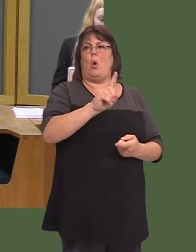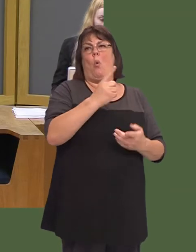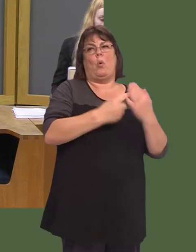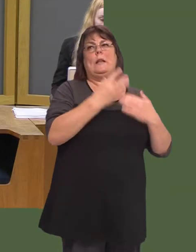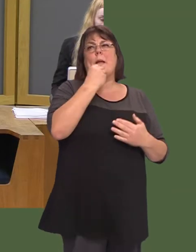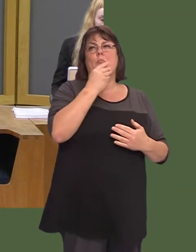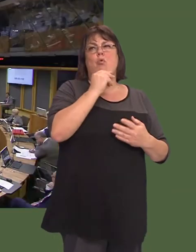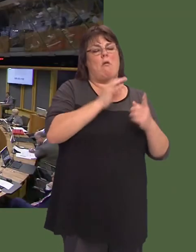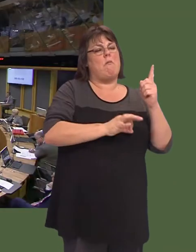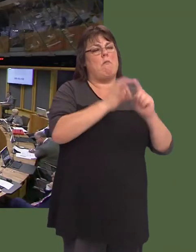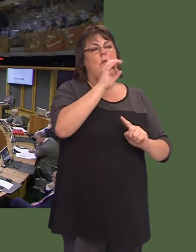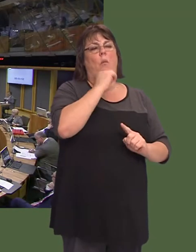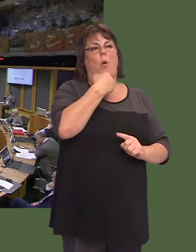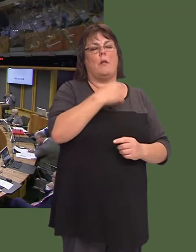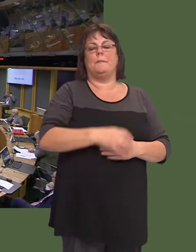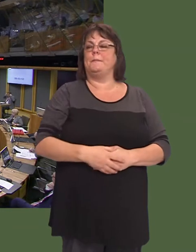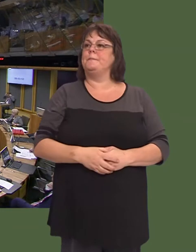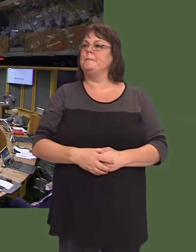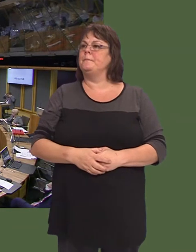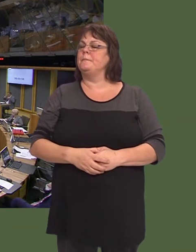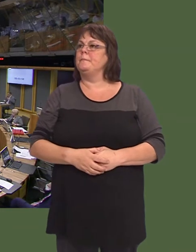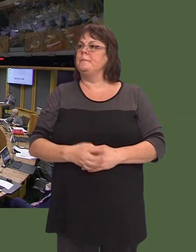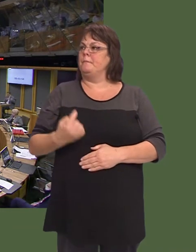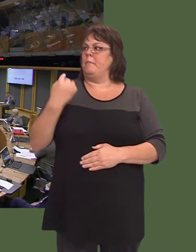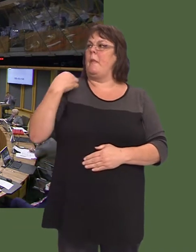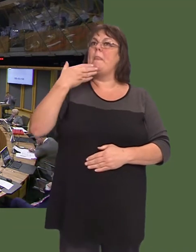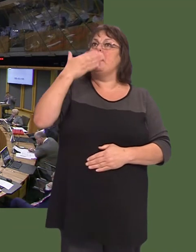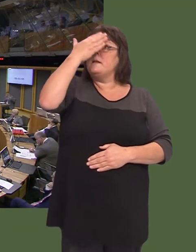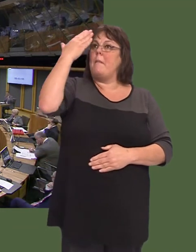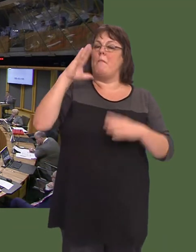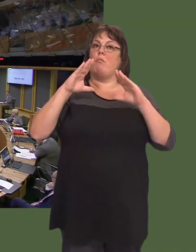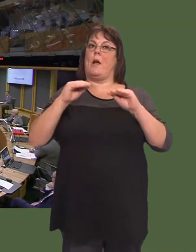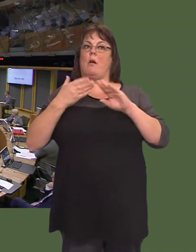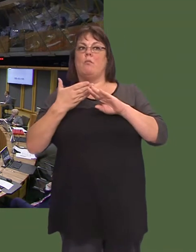Joyce Watson: First Minister, I took the opportunity during the summer recess to meet with staff